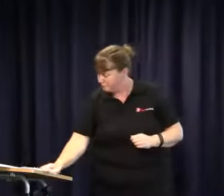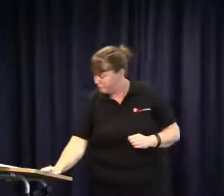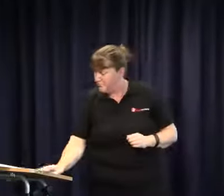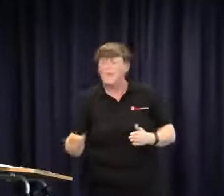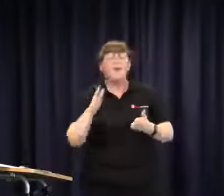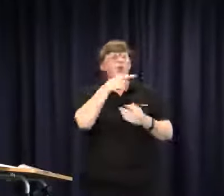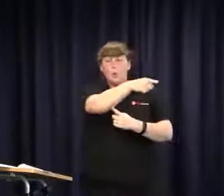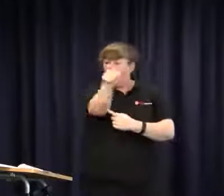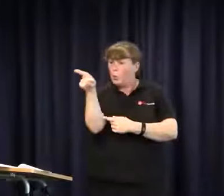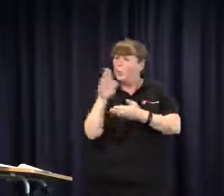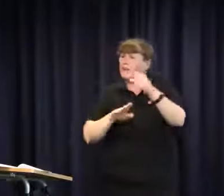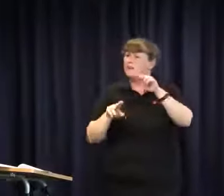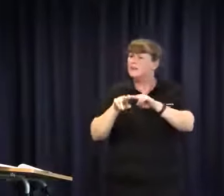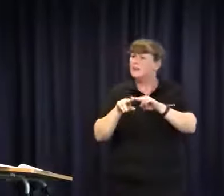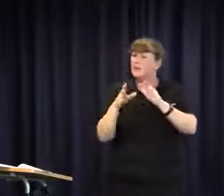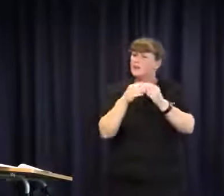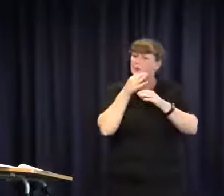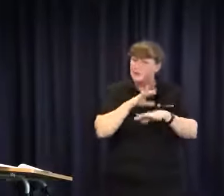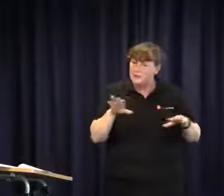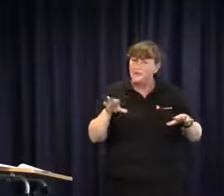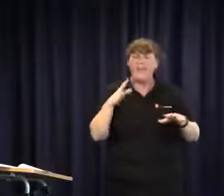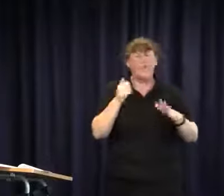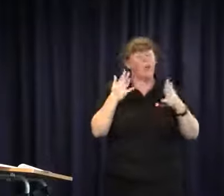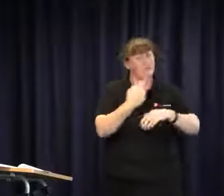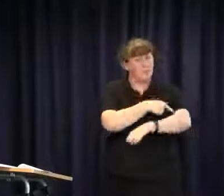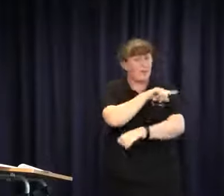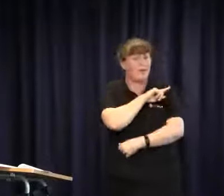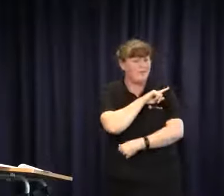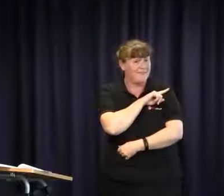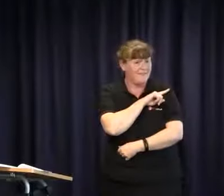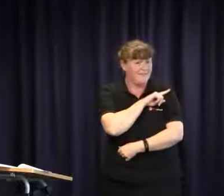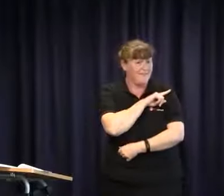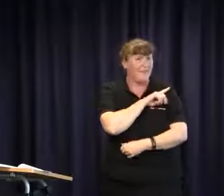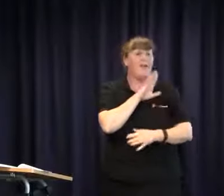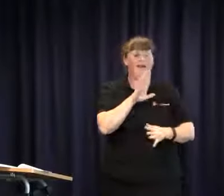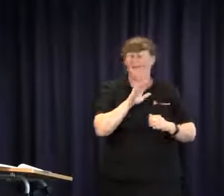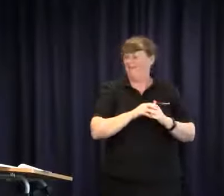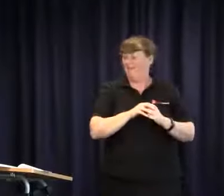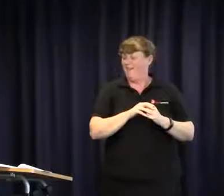that type of change takes years. So parents with children, you know you do actually have